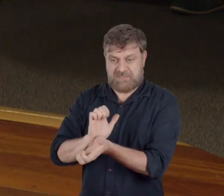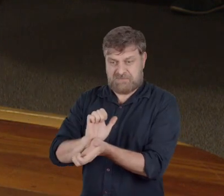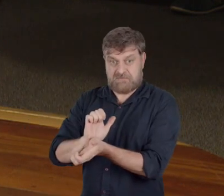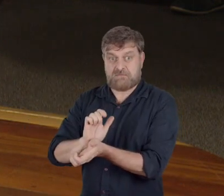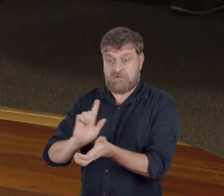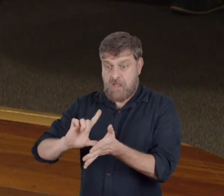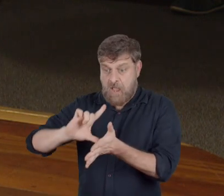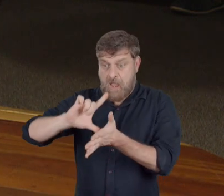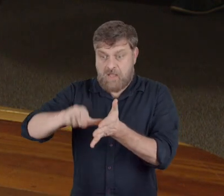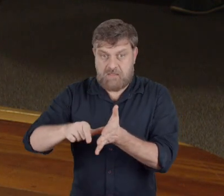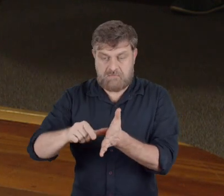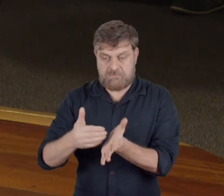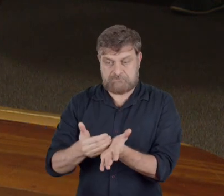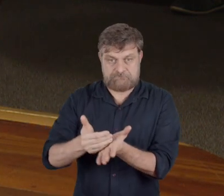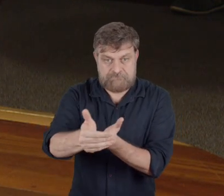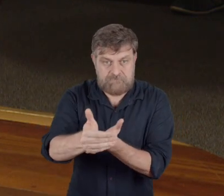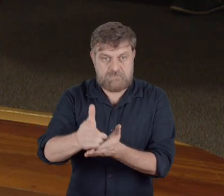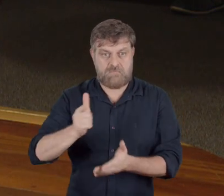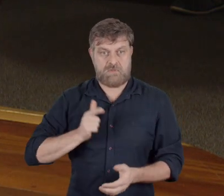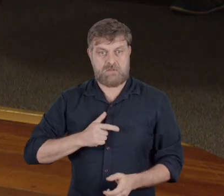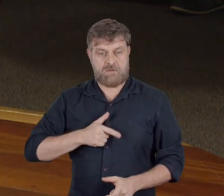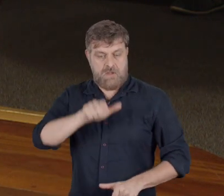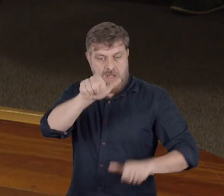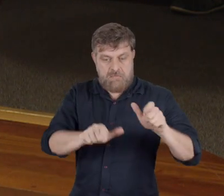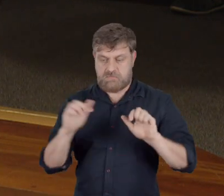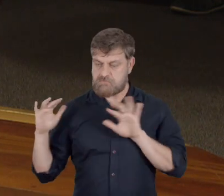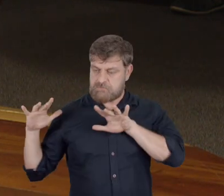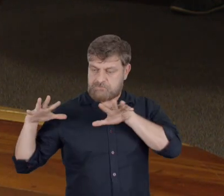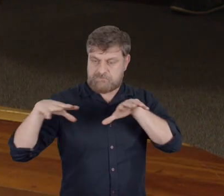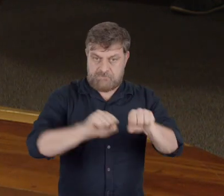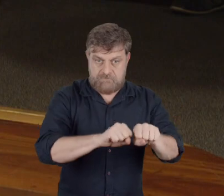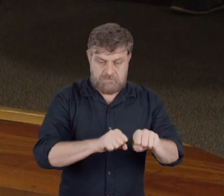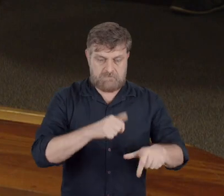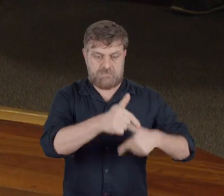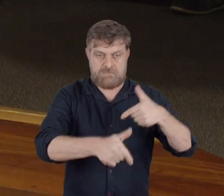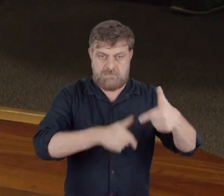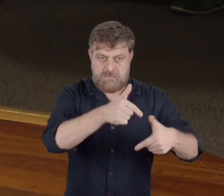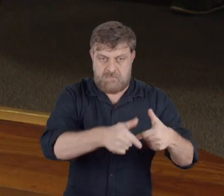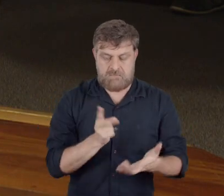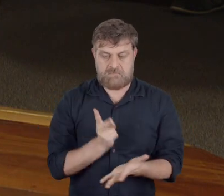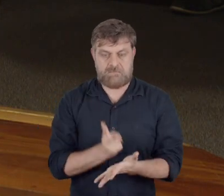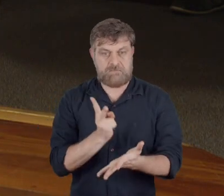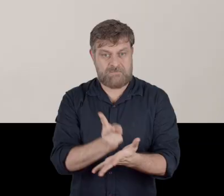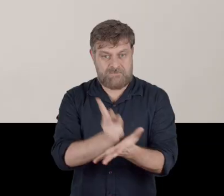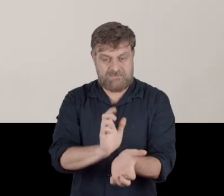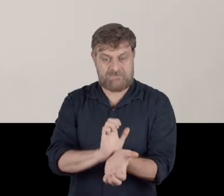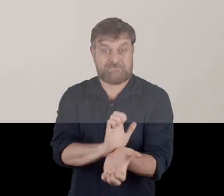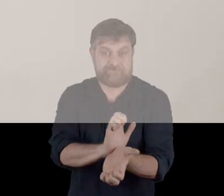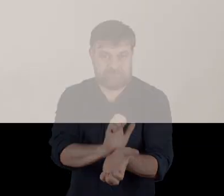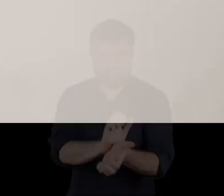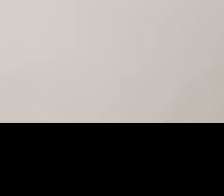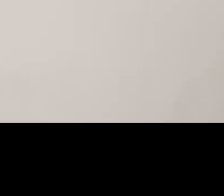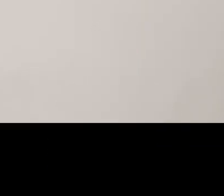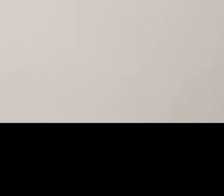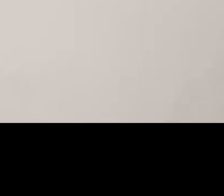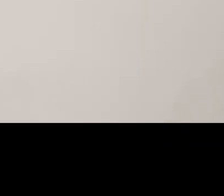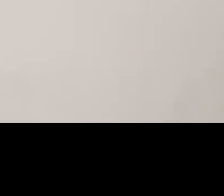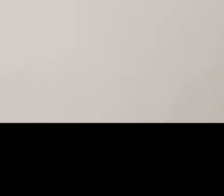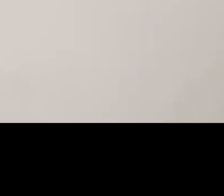after the colonists arrive and continues lasting since. What is the great narrative regarding... or what...